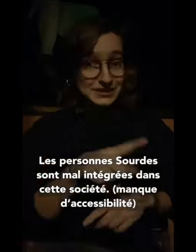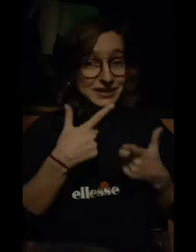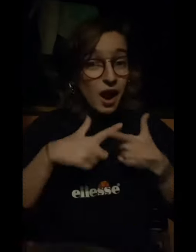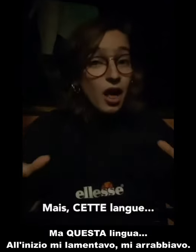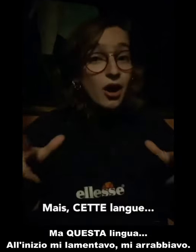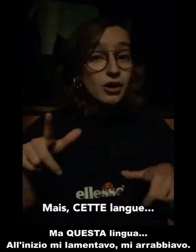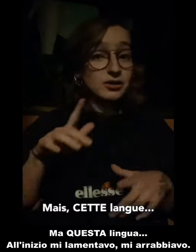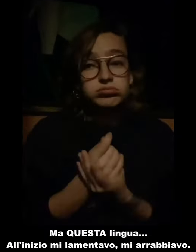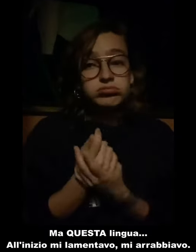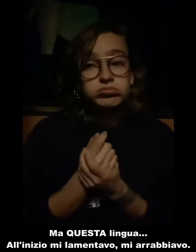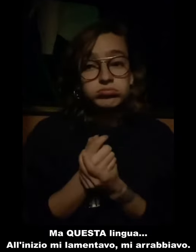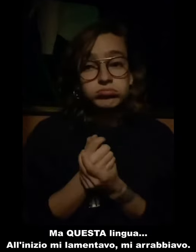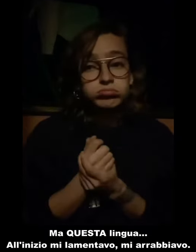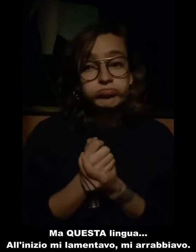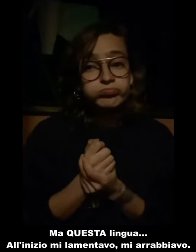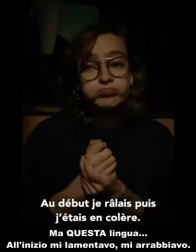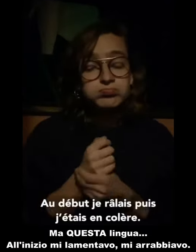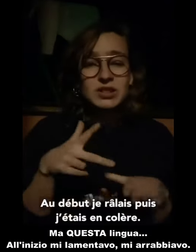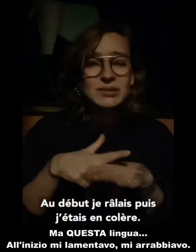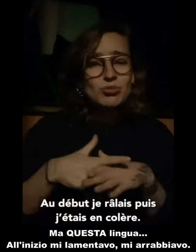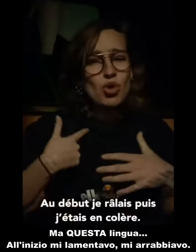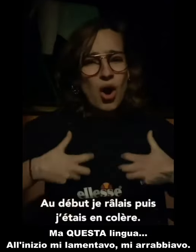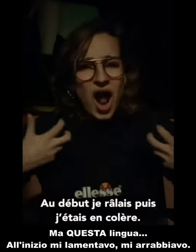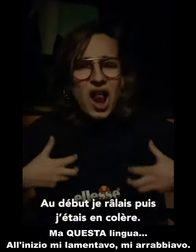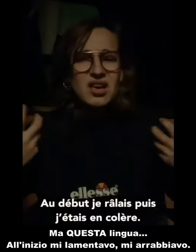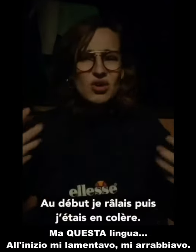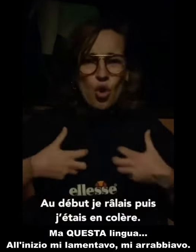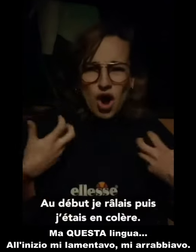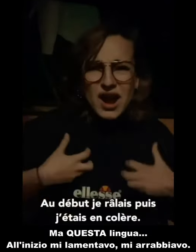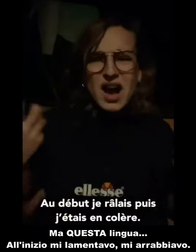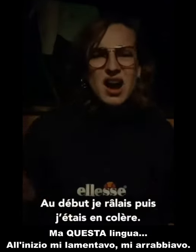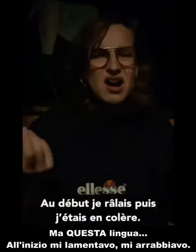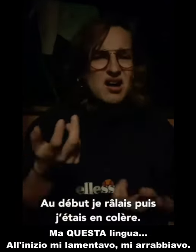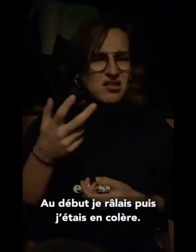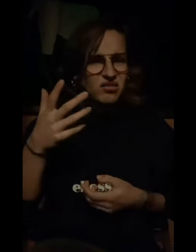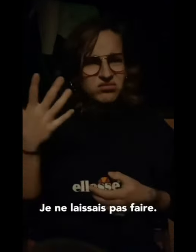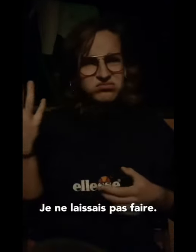But THIS language... At the beginning I used to complain, get angry,